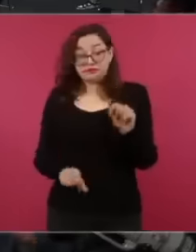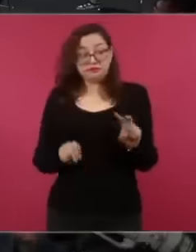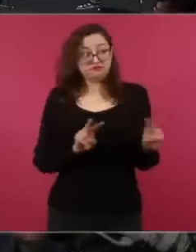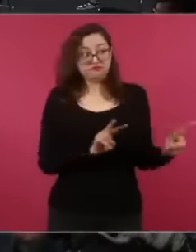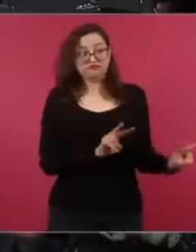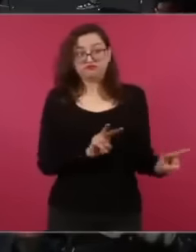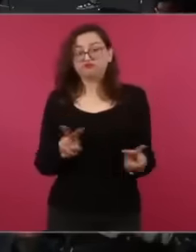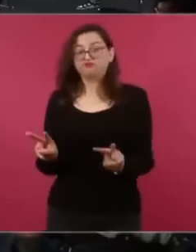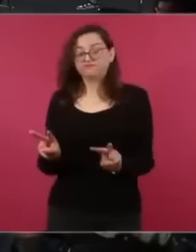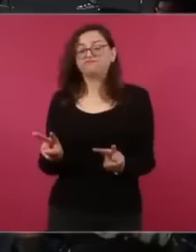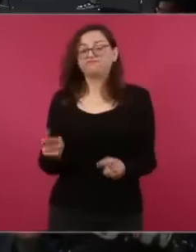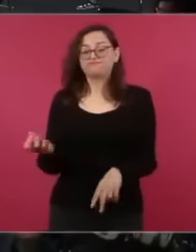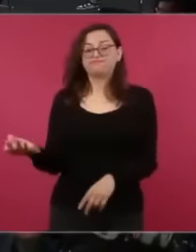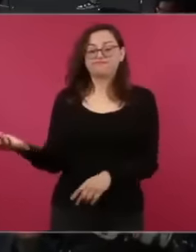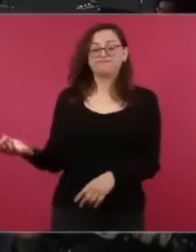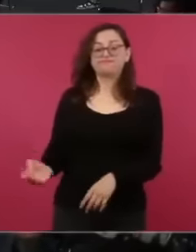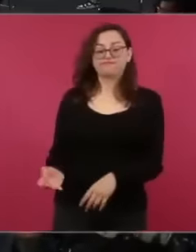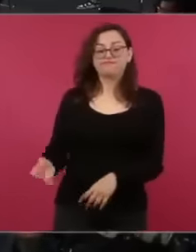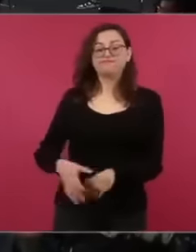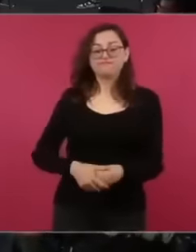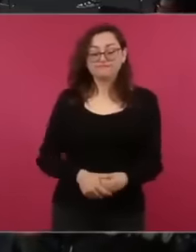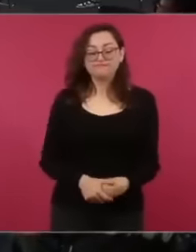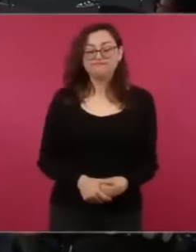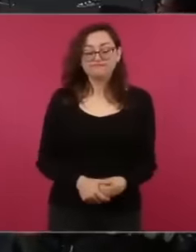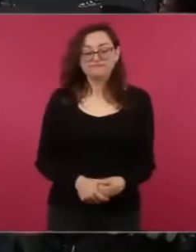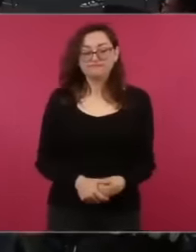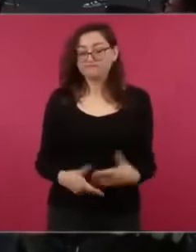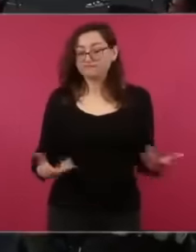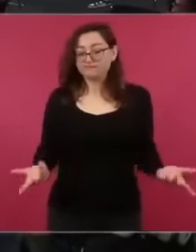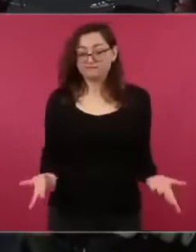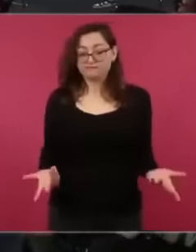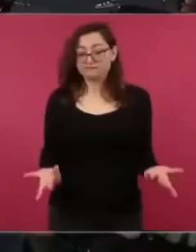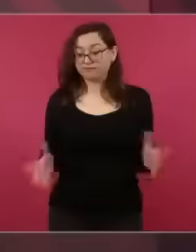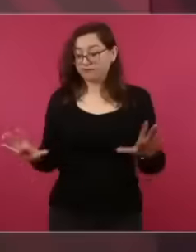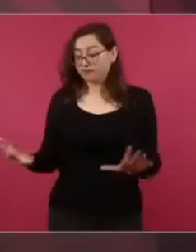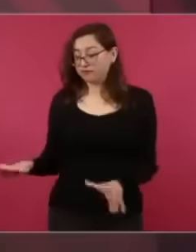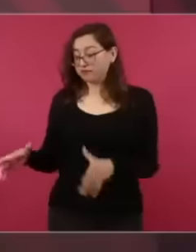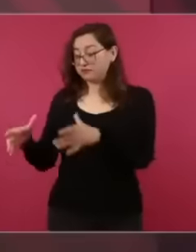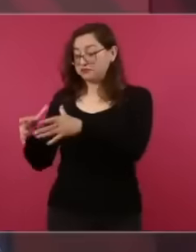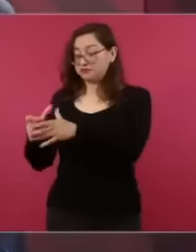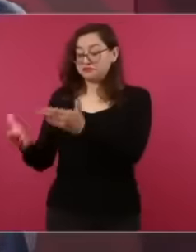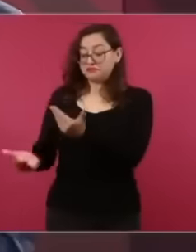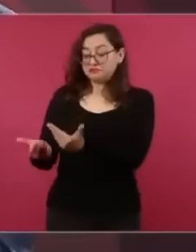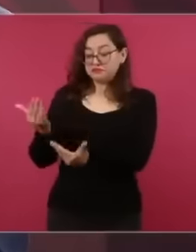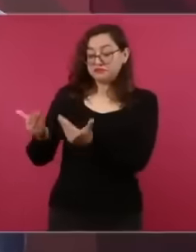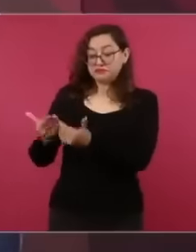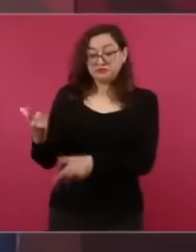because in our country the great fortunes were not made that